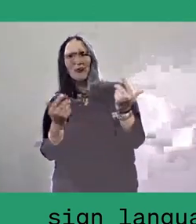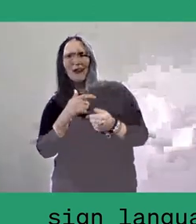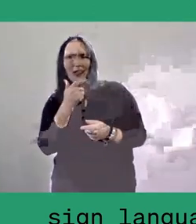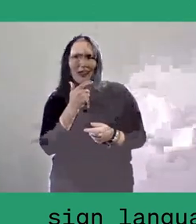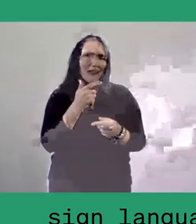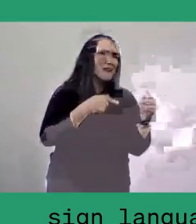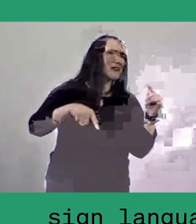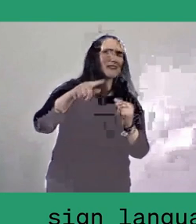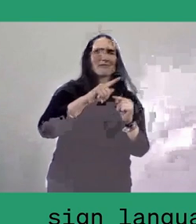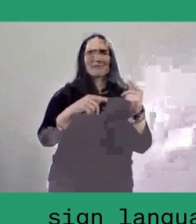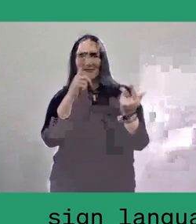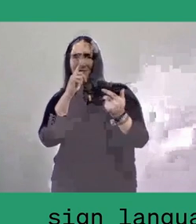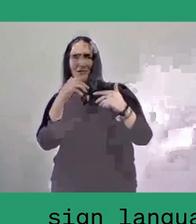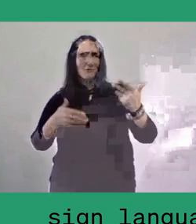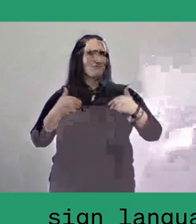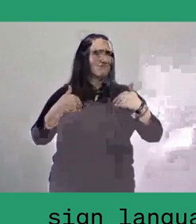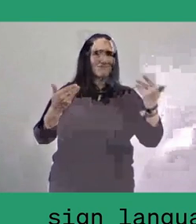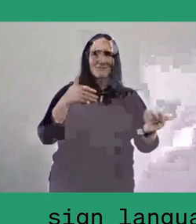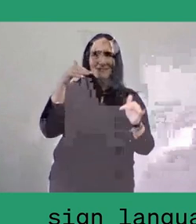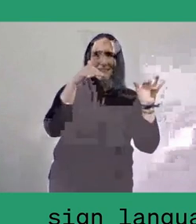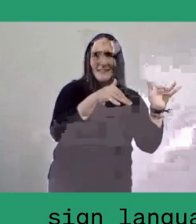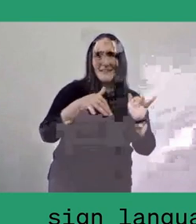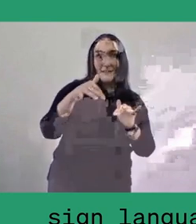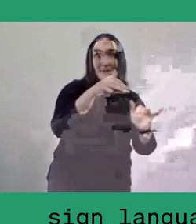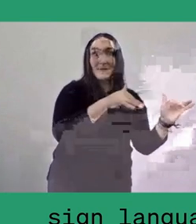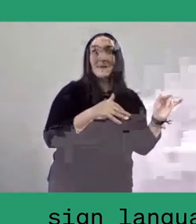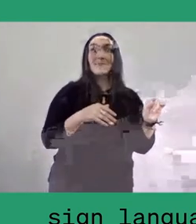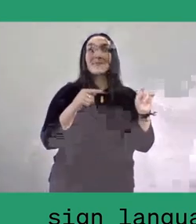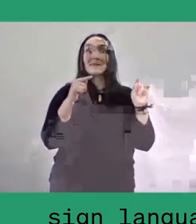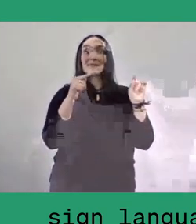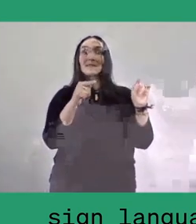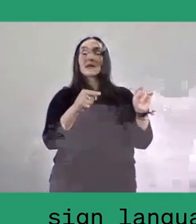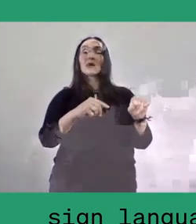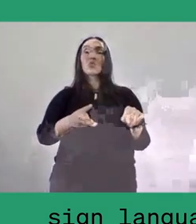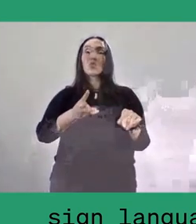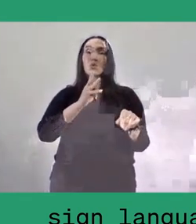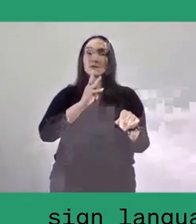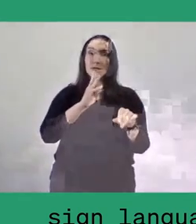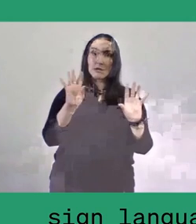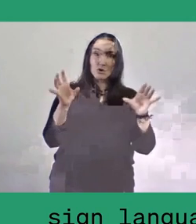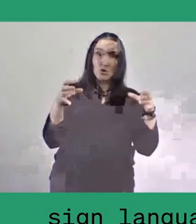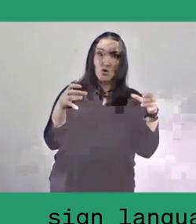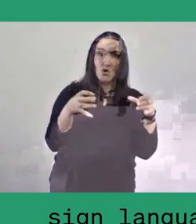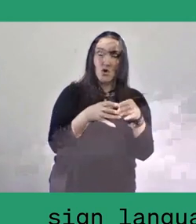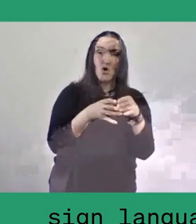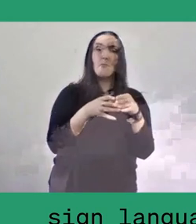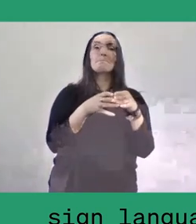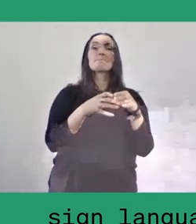By becoming a member of this informal WhatsApp group of Jaringam Kampung Nusantara or Nusantara Kampung Network,